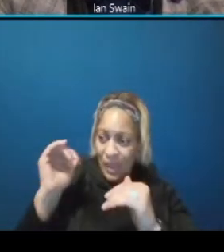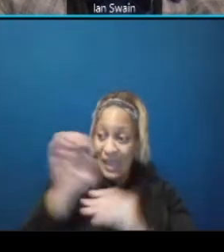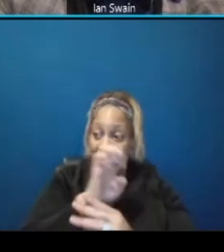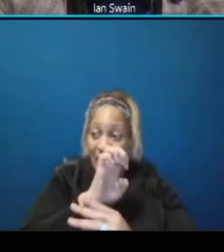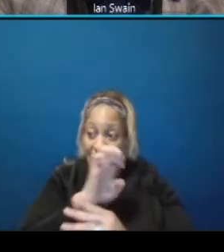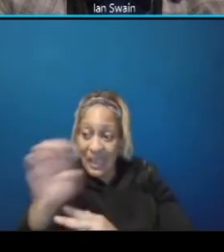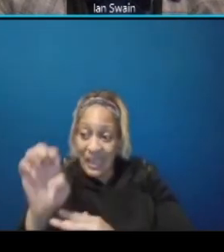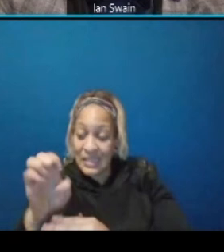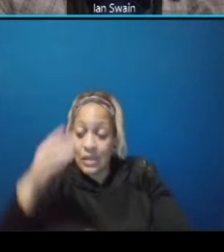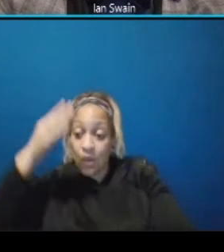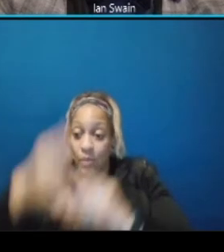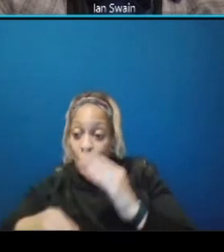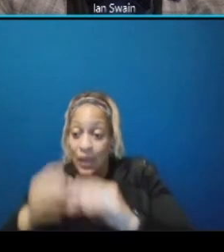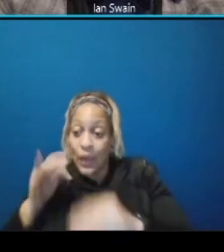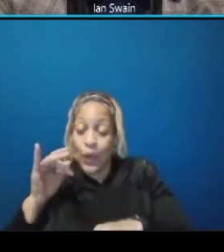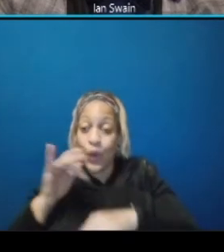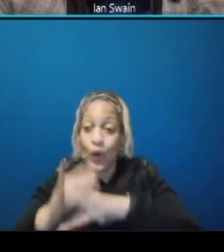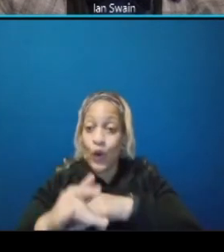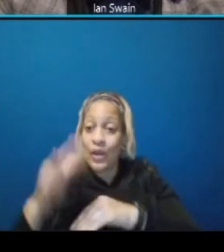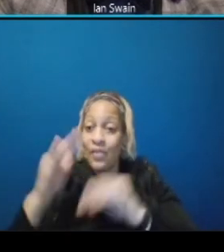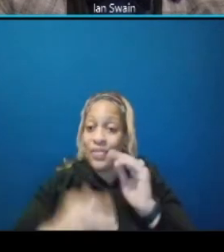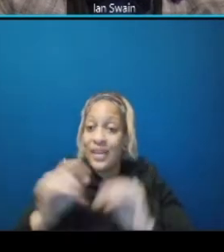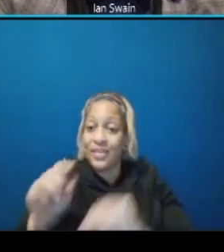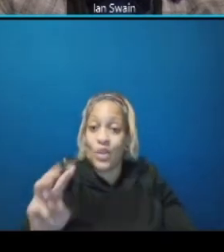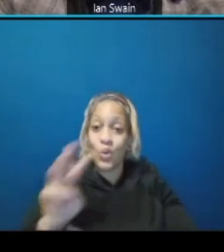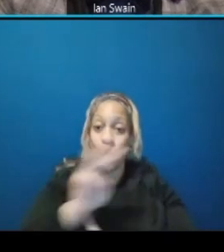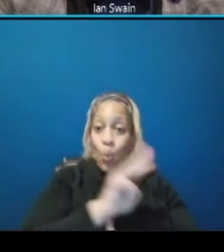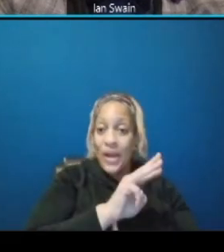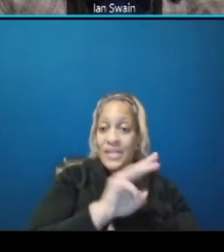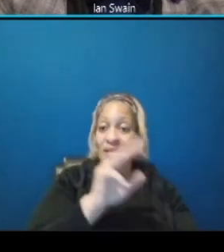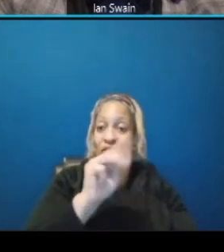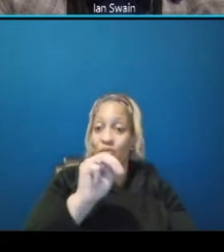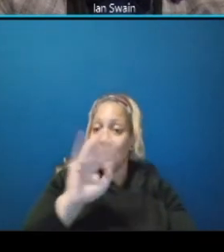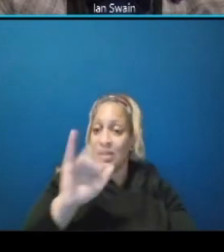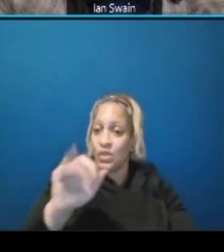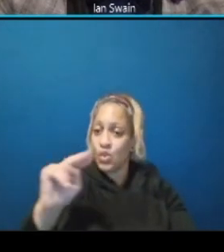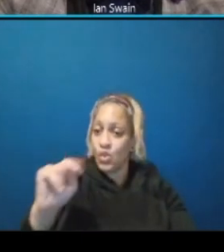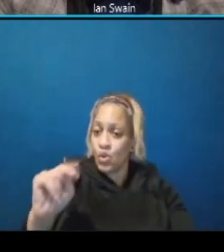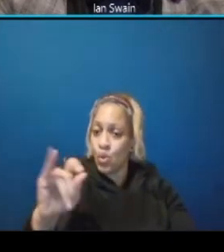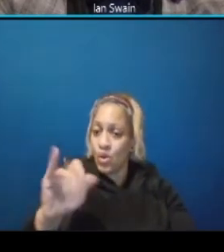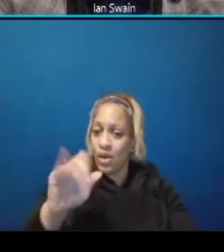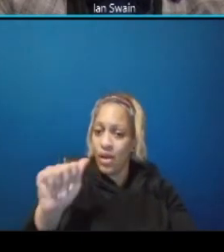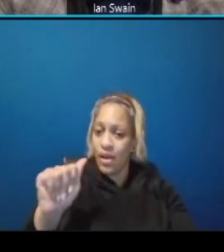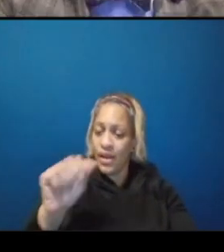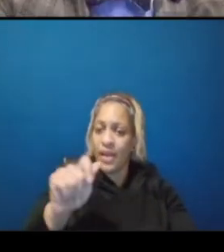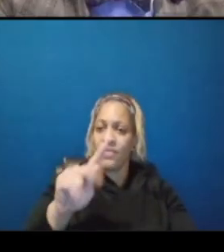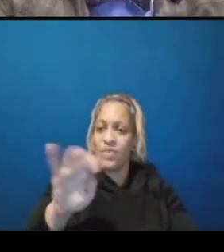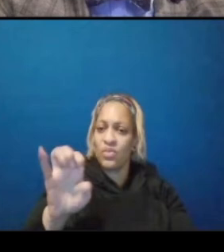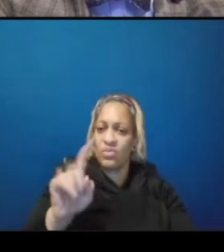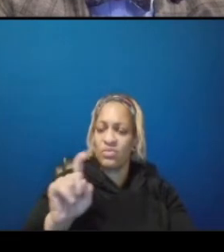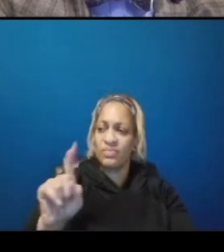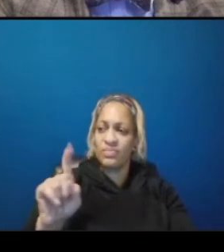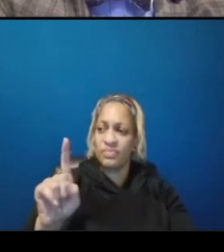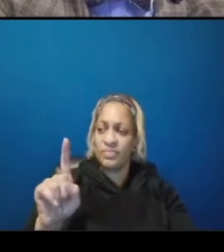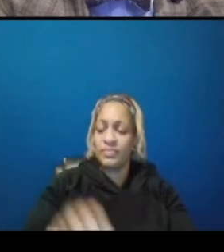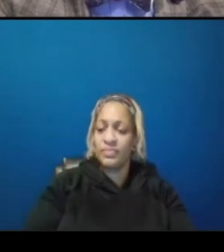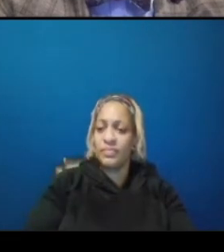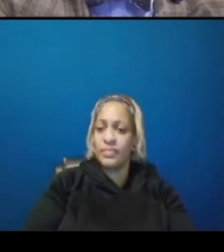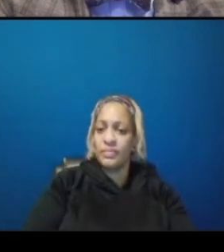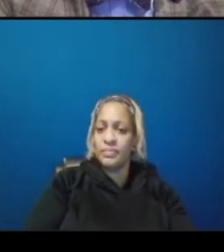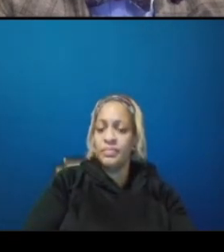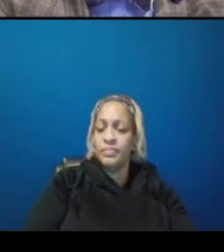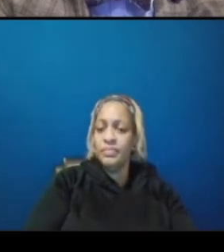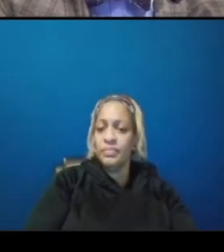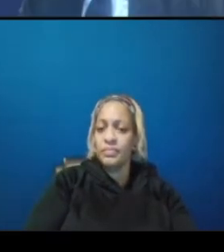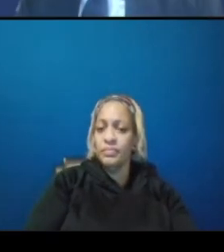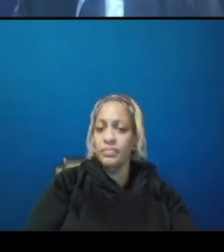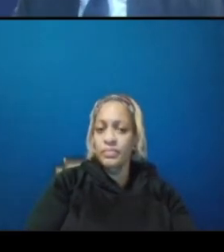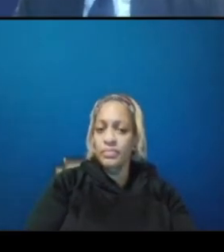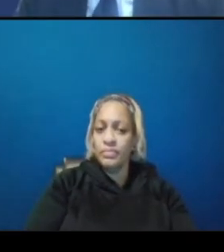earlier than the areas of west of minnesota avenue based on our sequence of construction